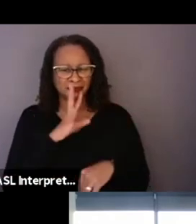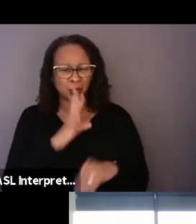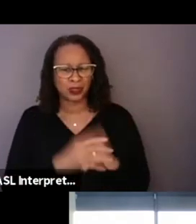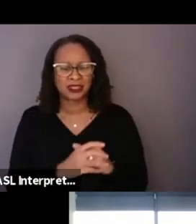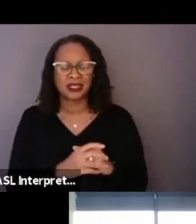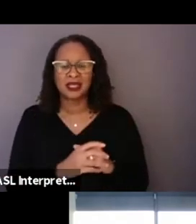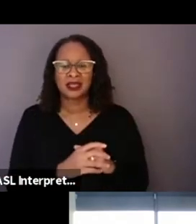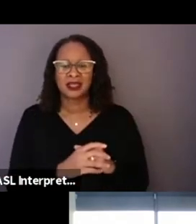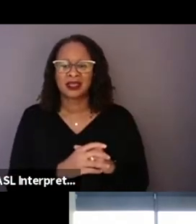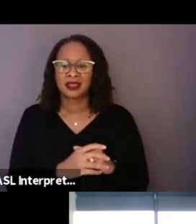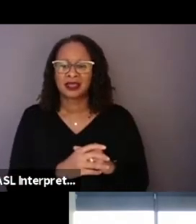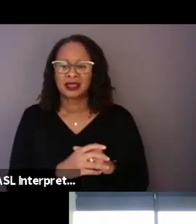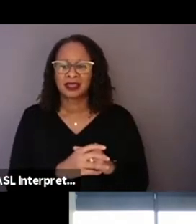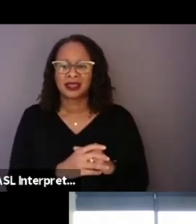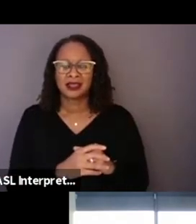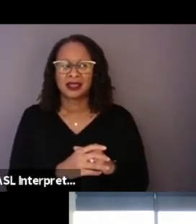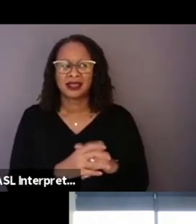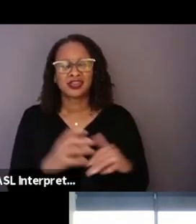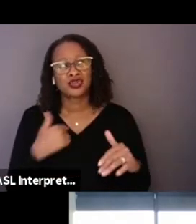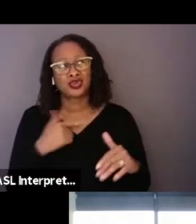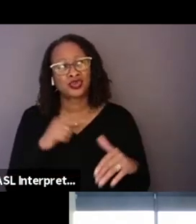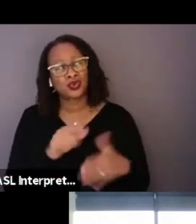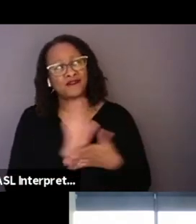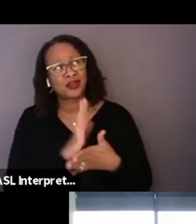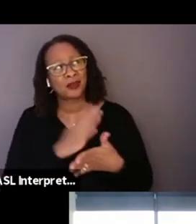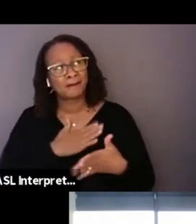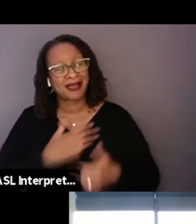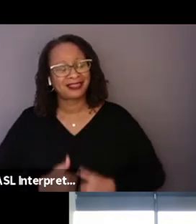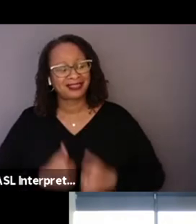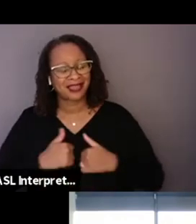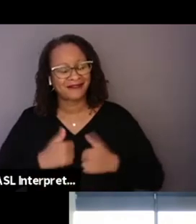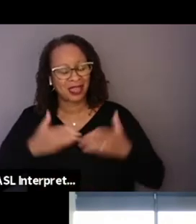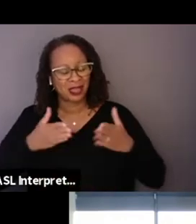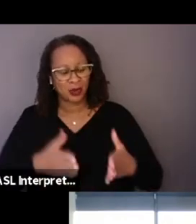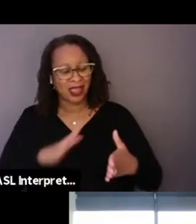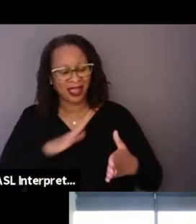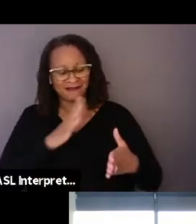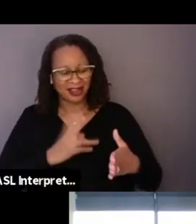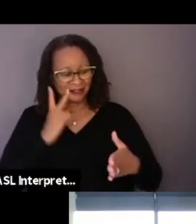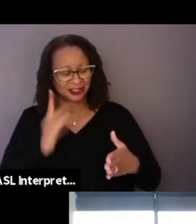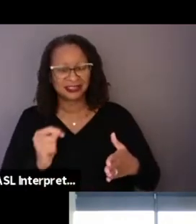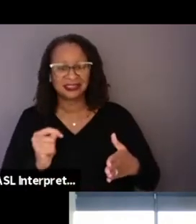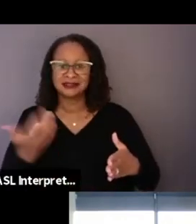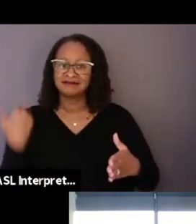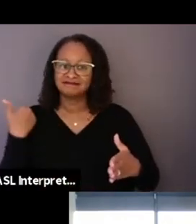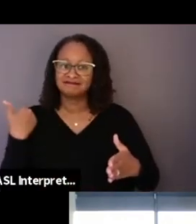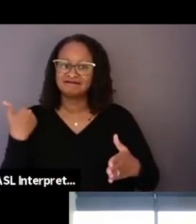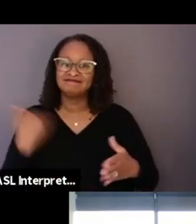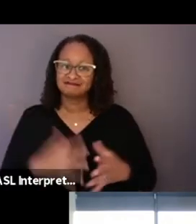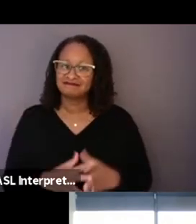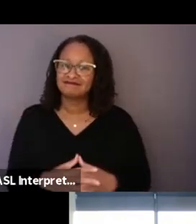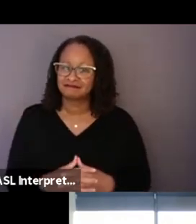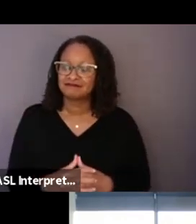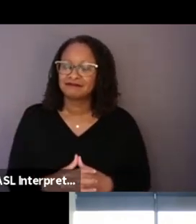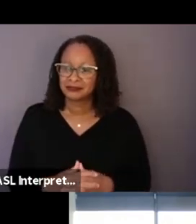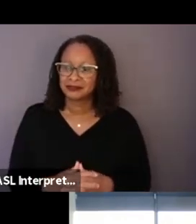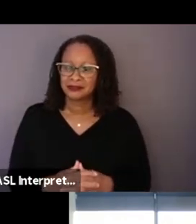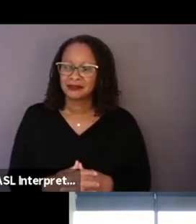you know, "in a way that I hadn't been able to see it." So it's very, yeah, it's very powerful.